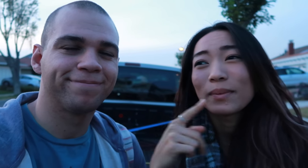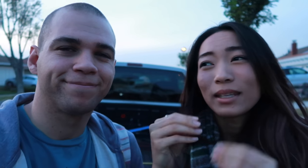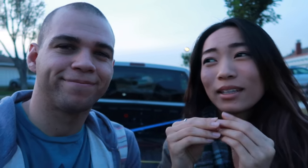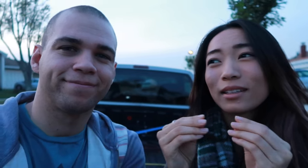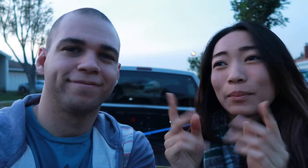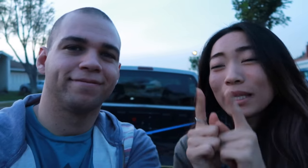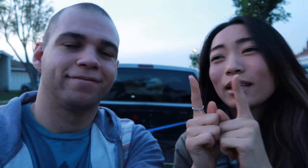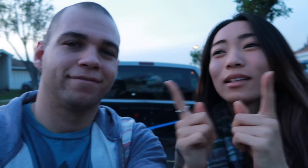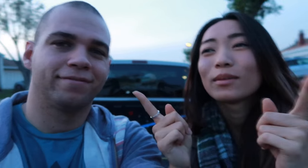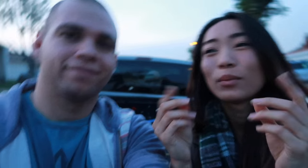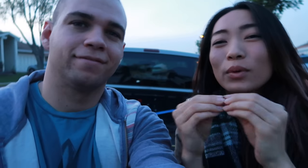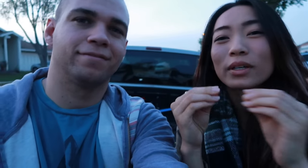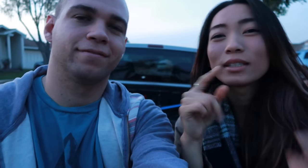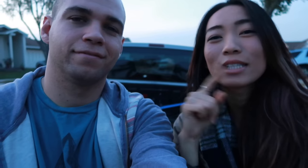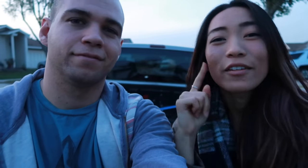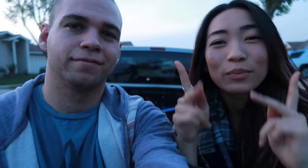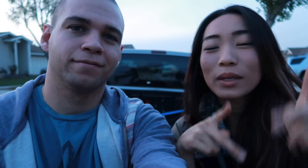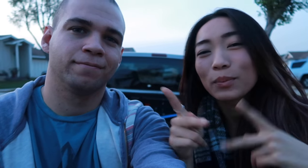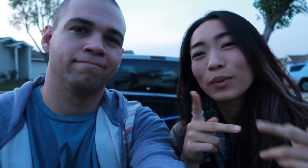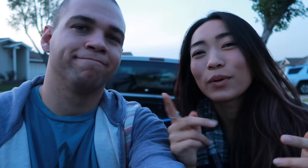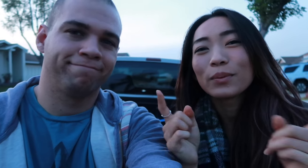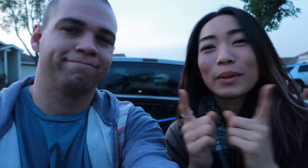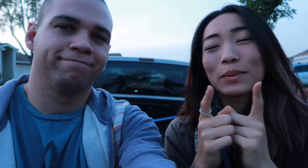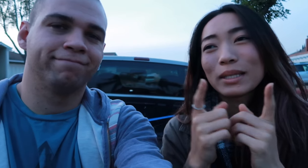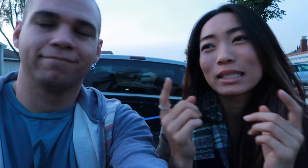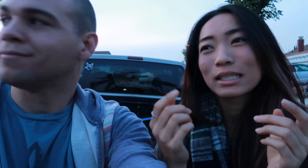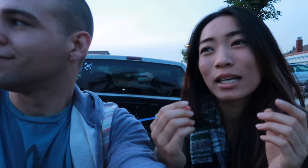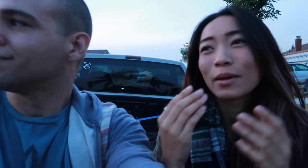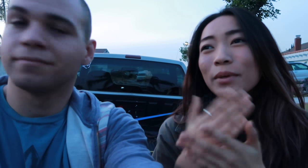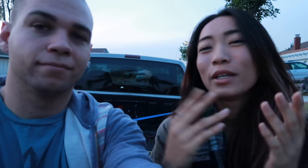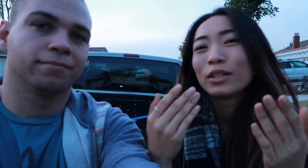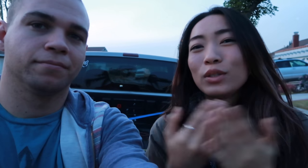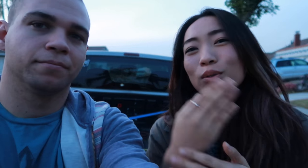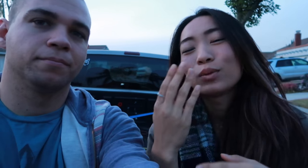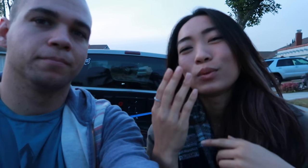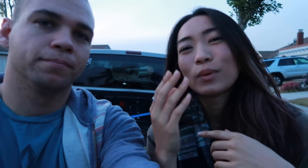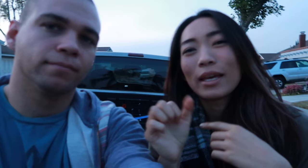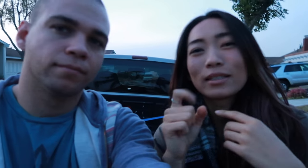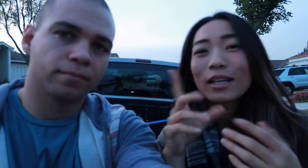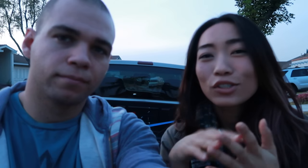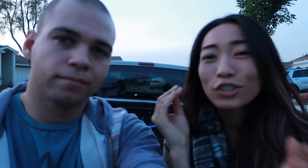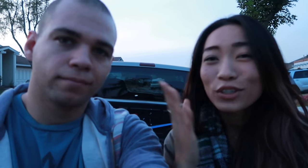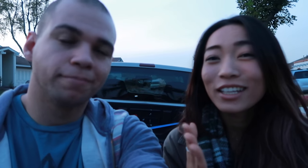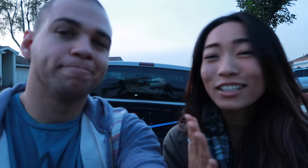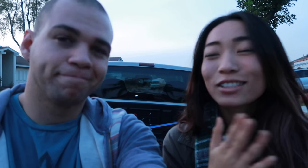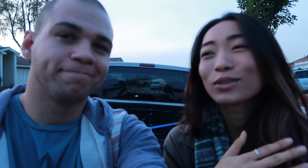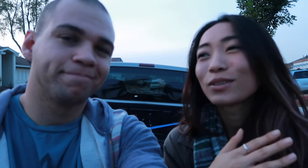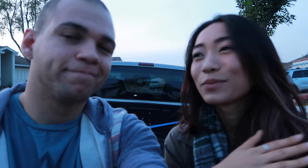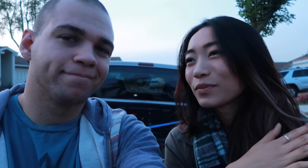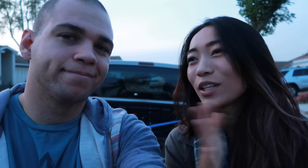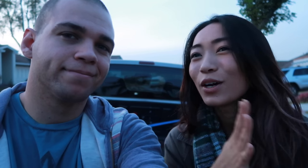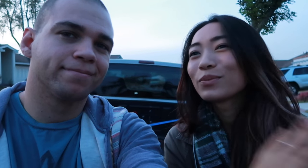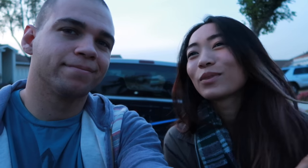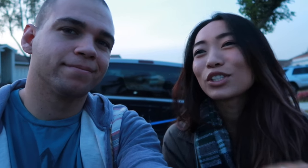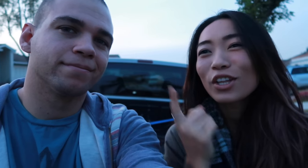meet more Deaf people maybe meet some new ASL students or you know I just